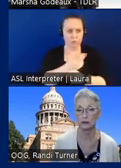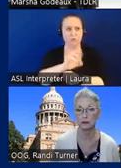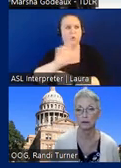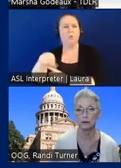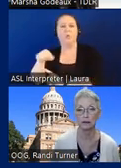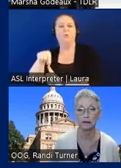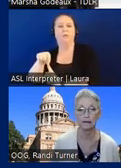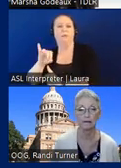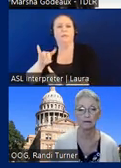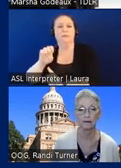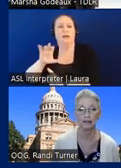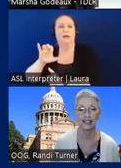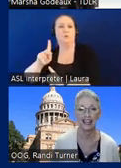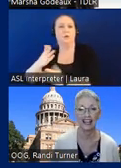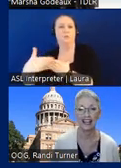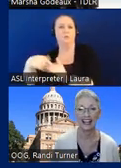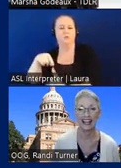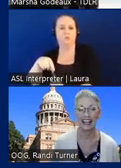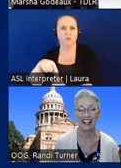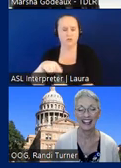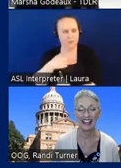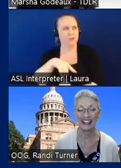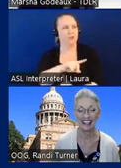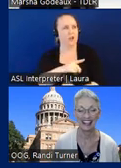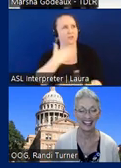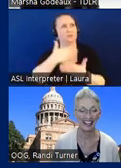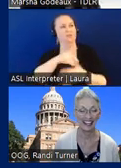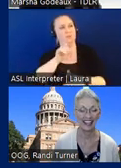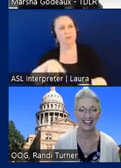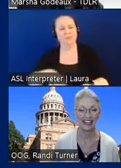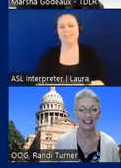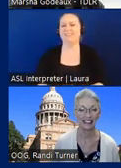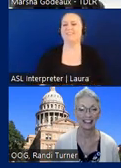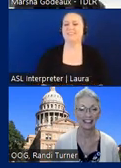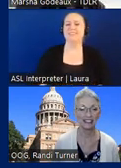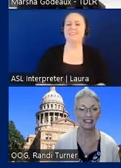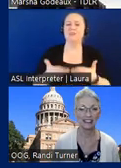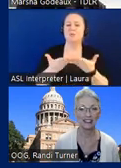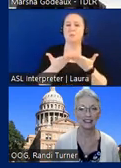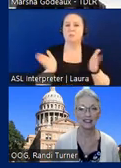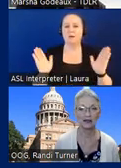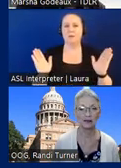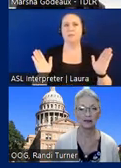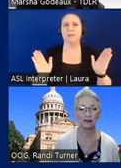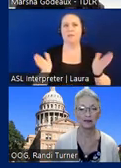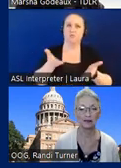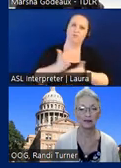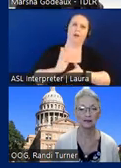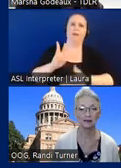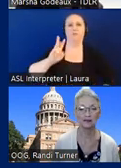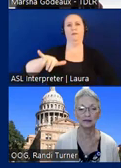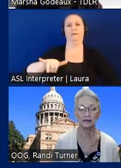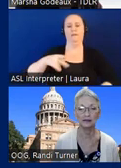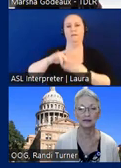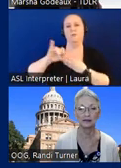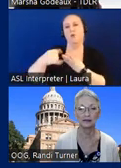oh y'all are on it today okay so public uh right-of-way projects do get a little bit of a